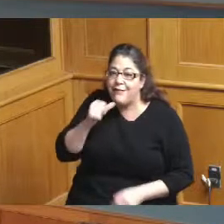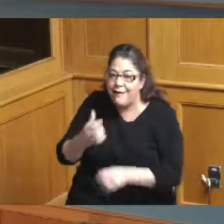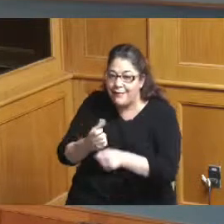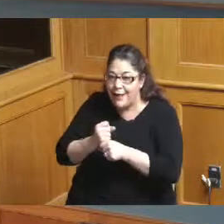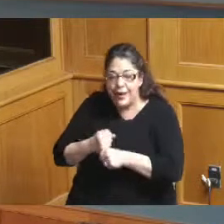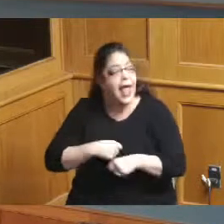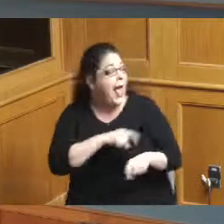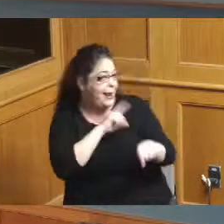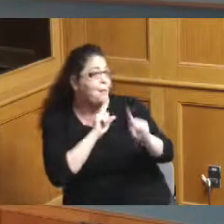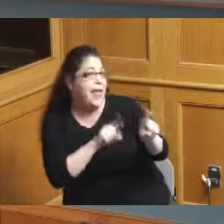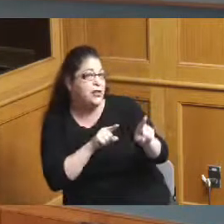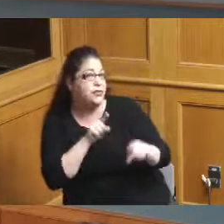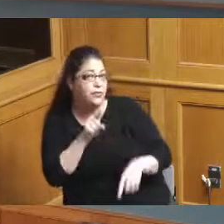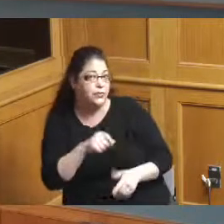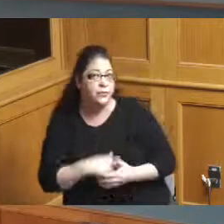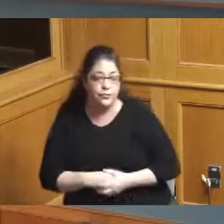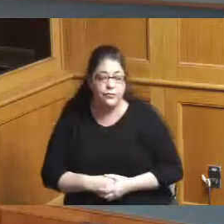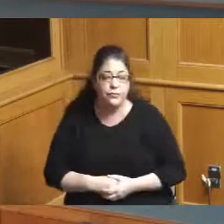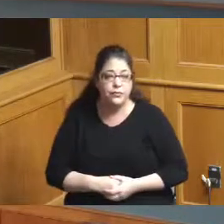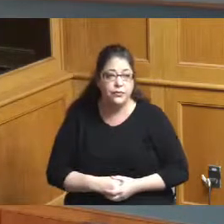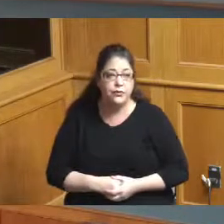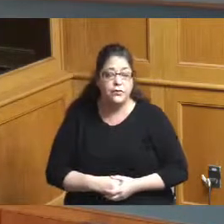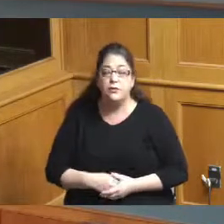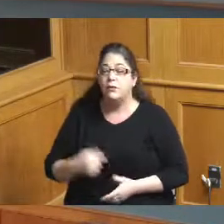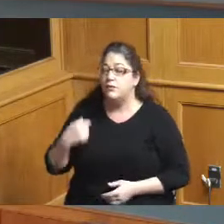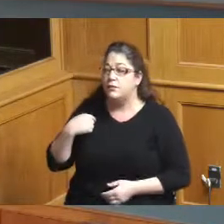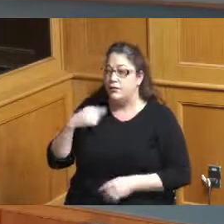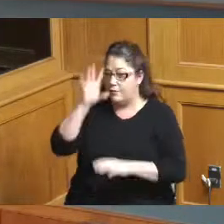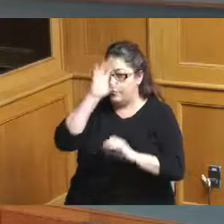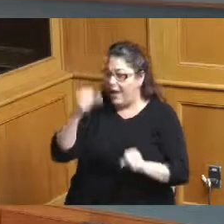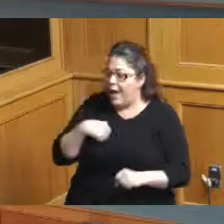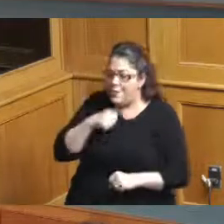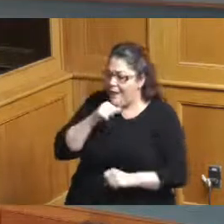giving you an answer I'm giving you an answer so we're not I'm not attacking your care well